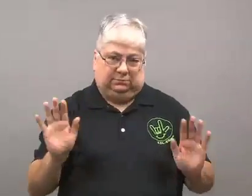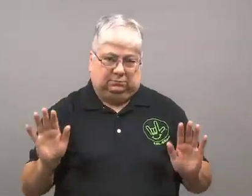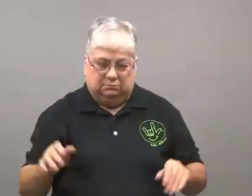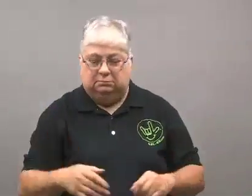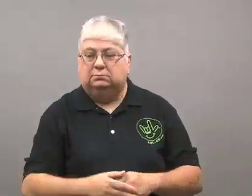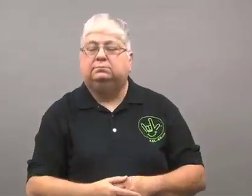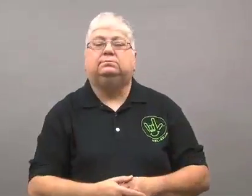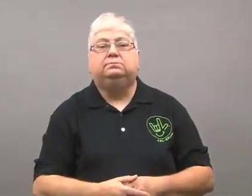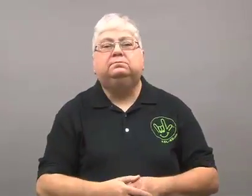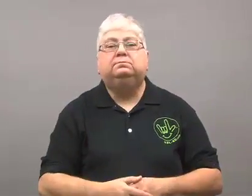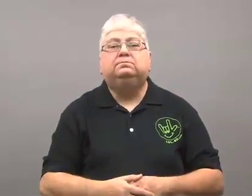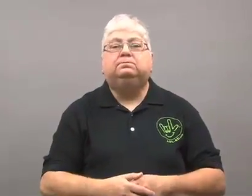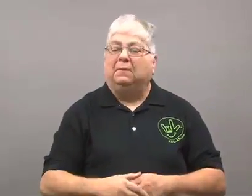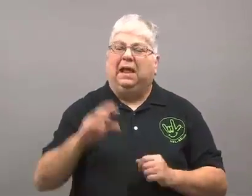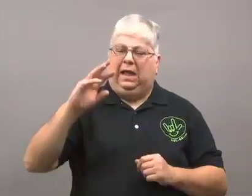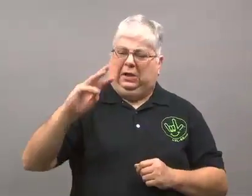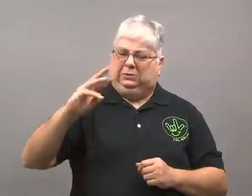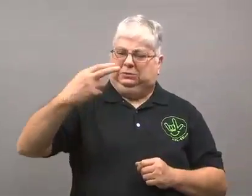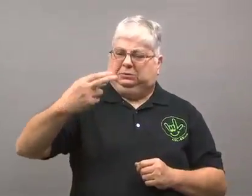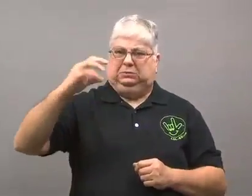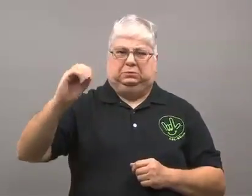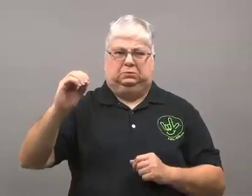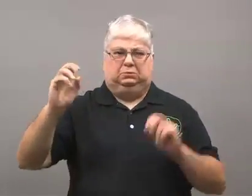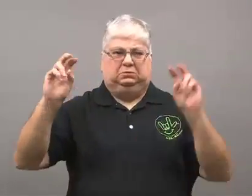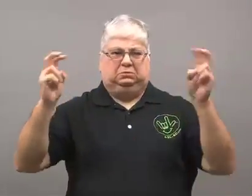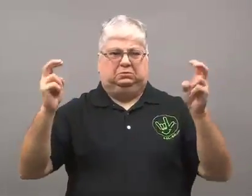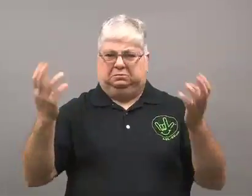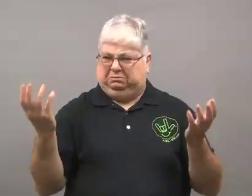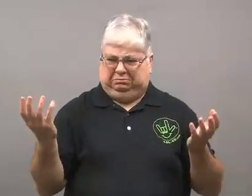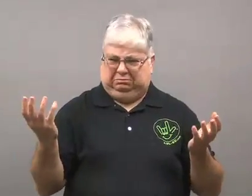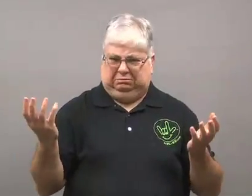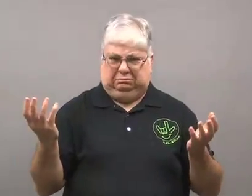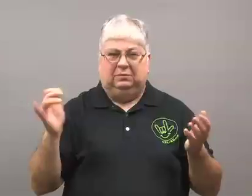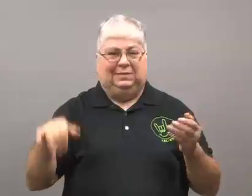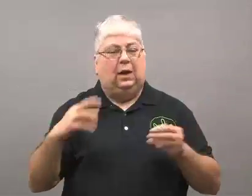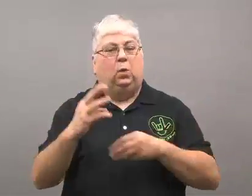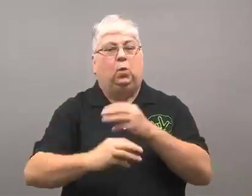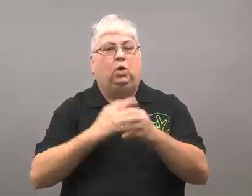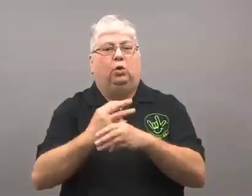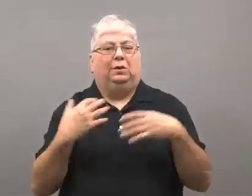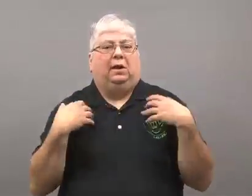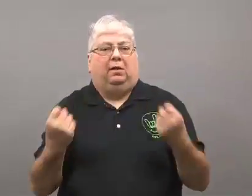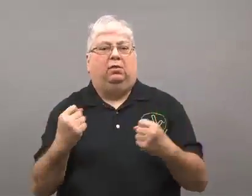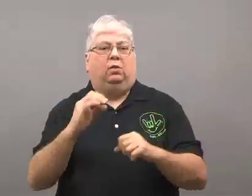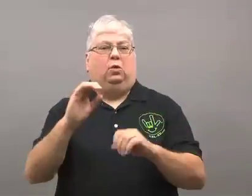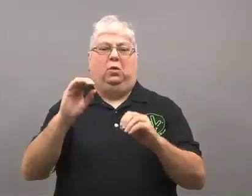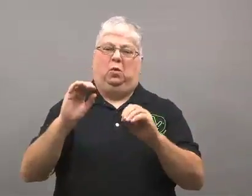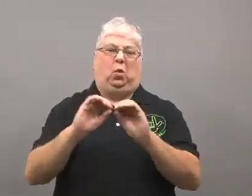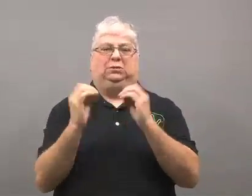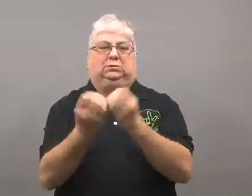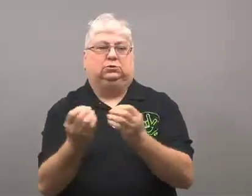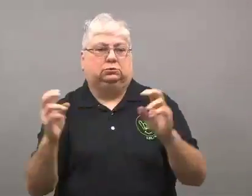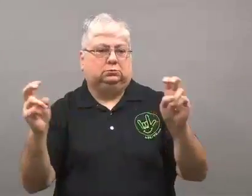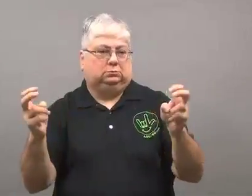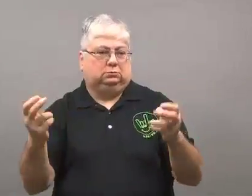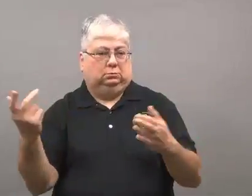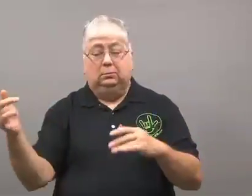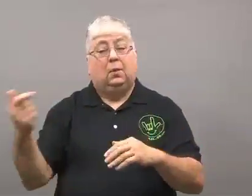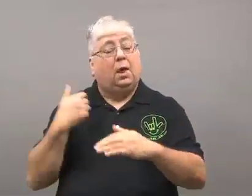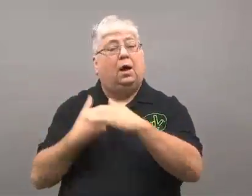W.H.O. is the World Health Organization,